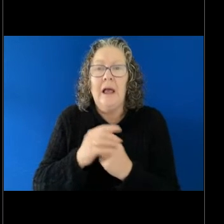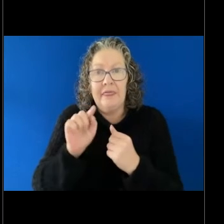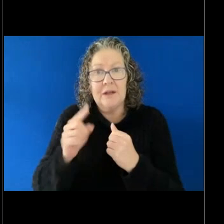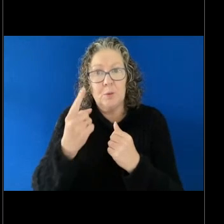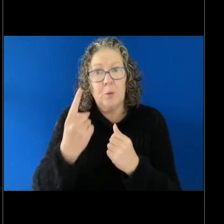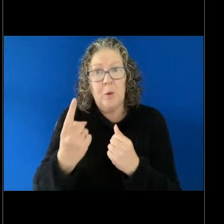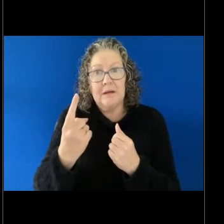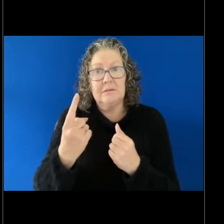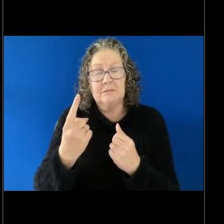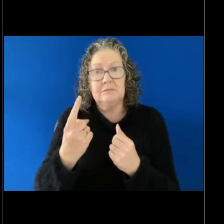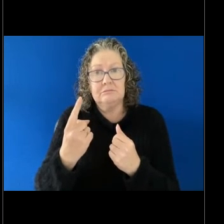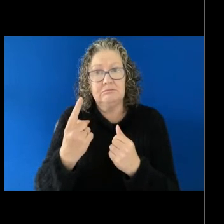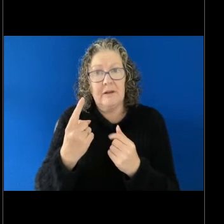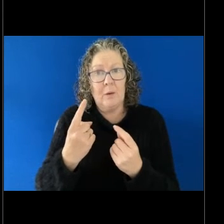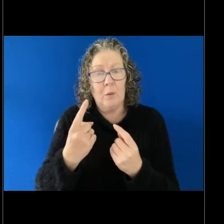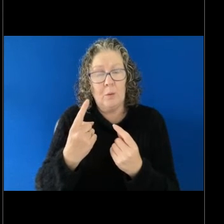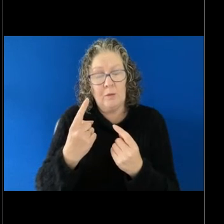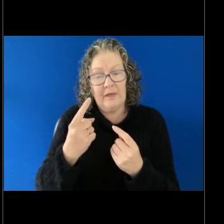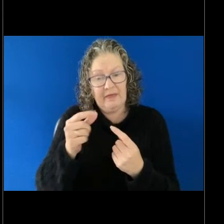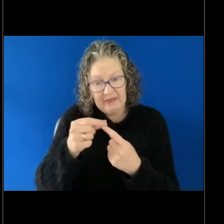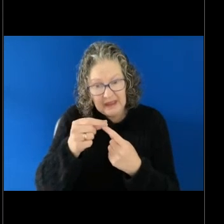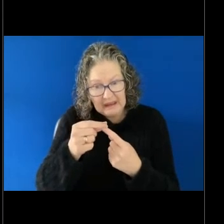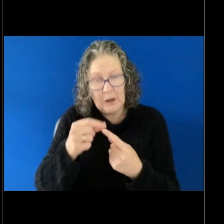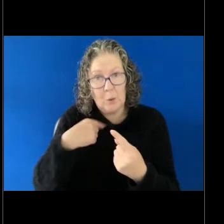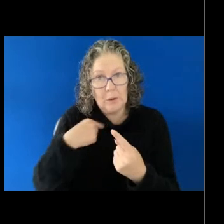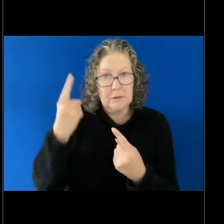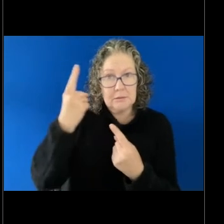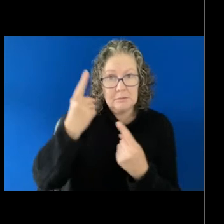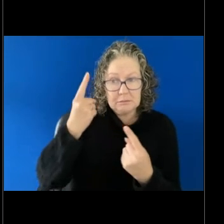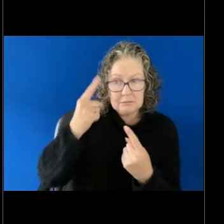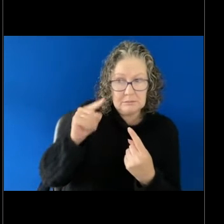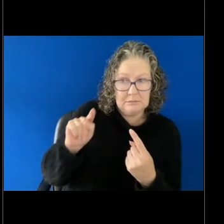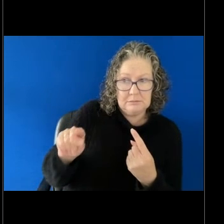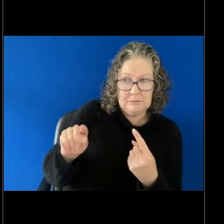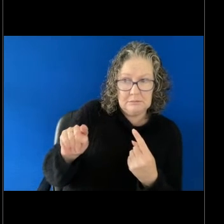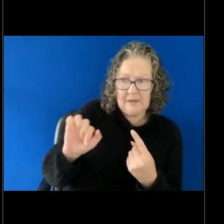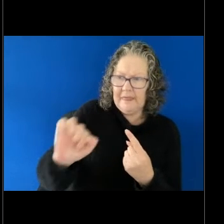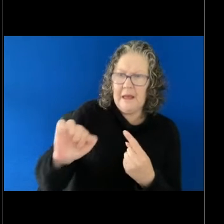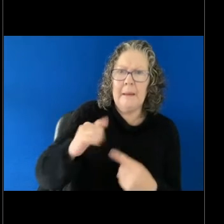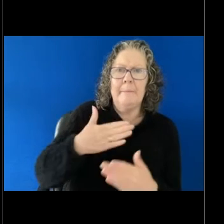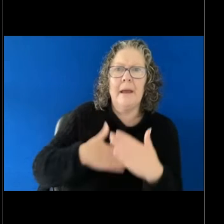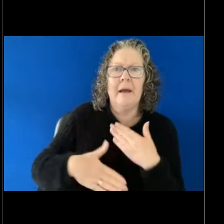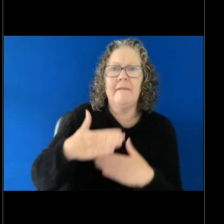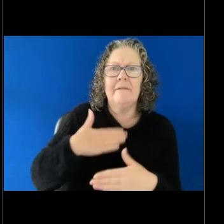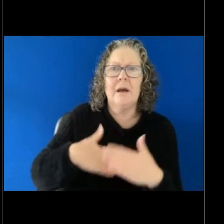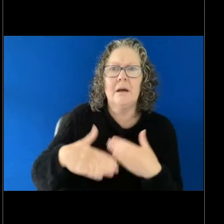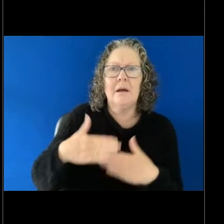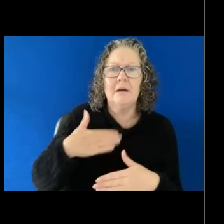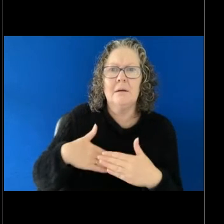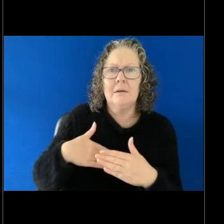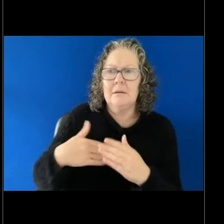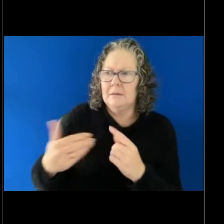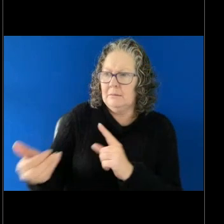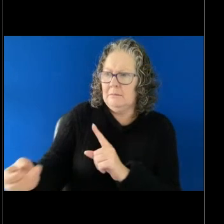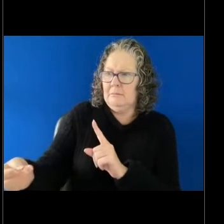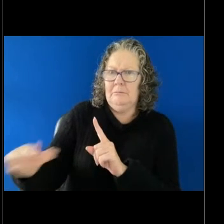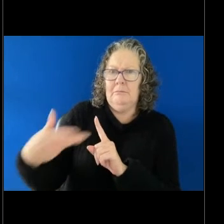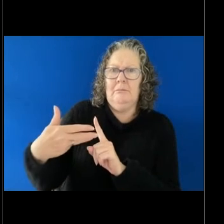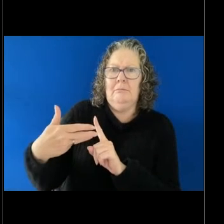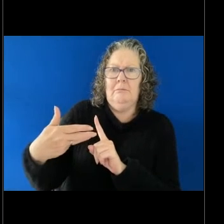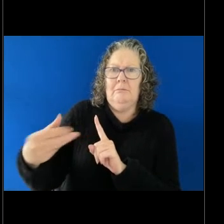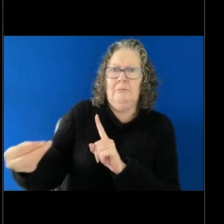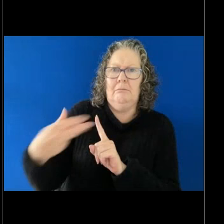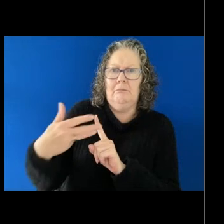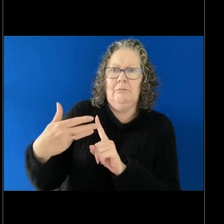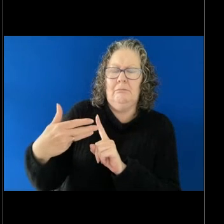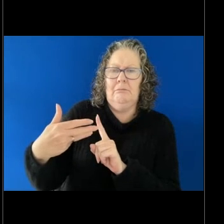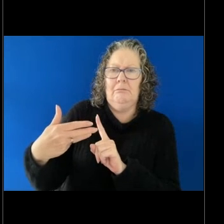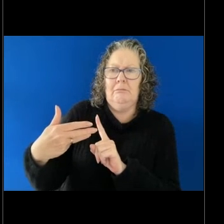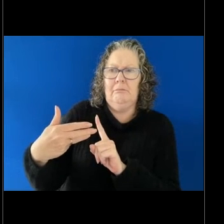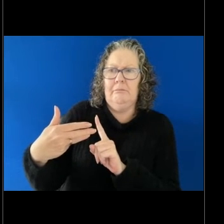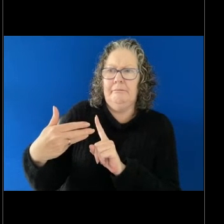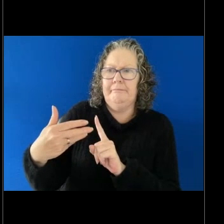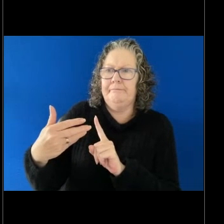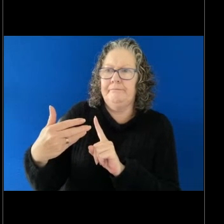in considering, you know, whether the conduct, humiliated, offended or intimidated the person